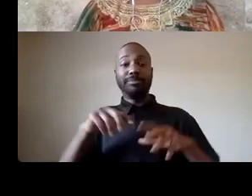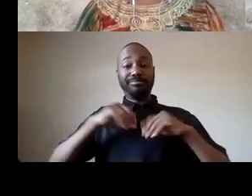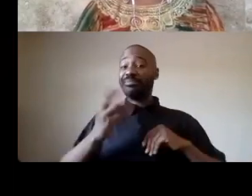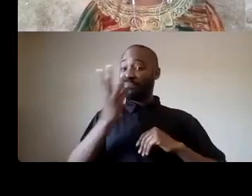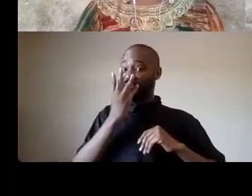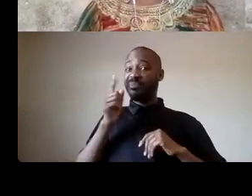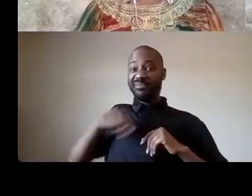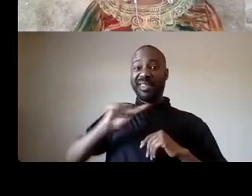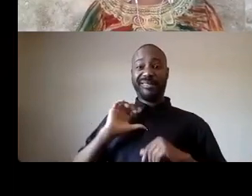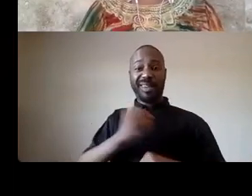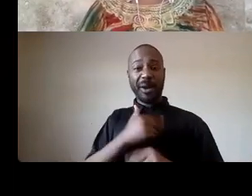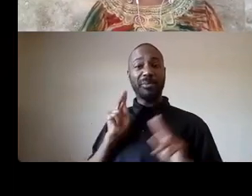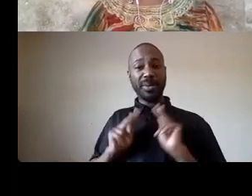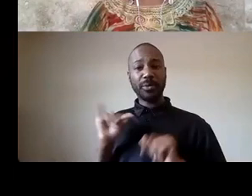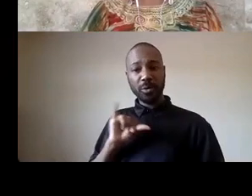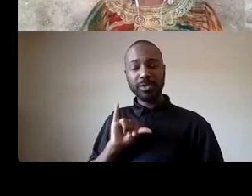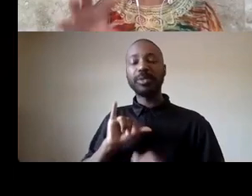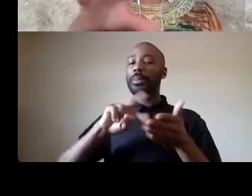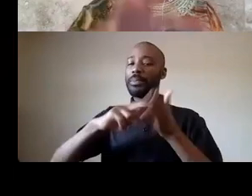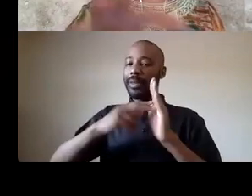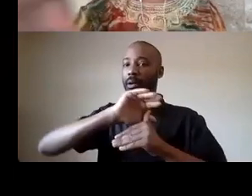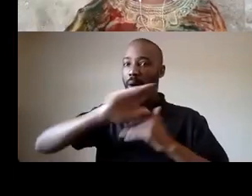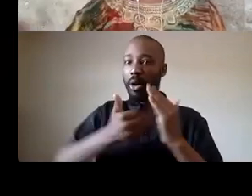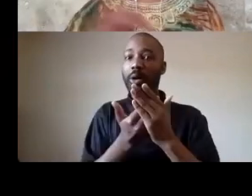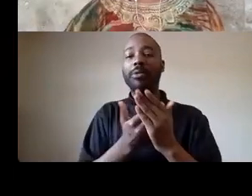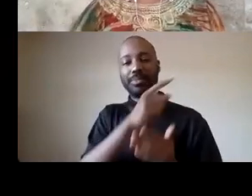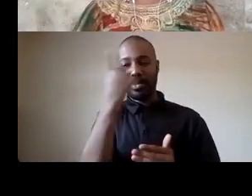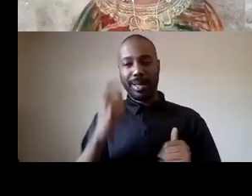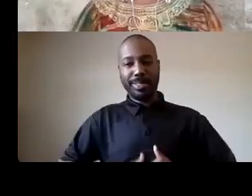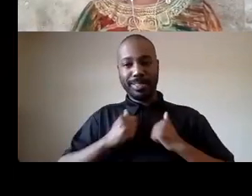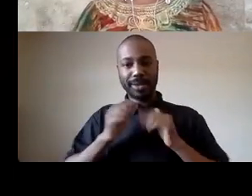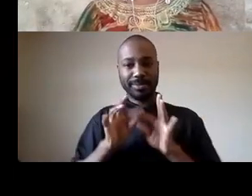so all black lives matter so again this is kind of that